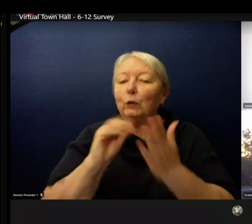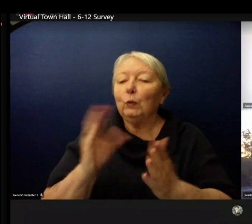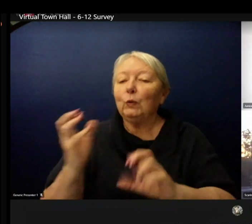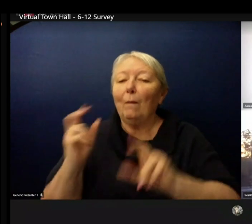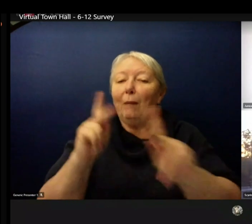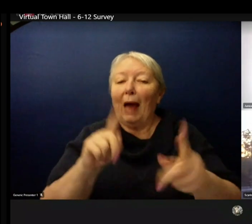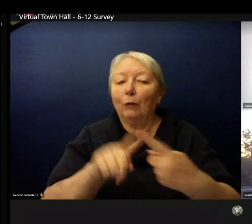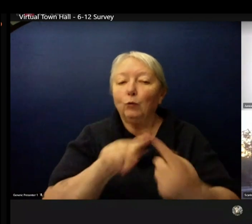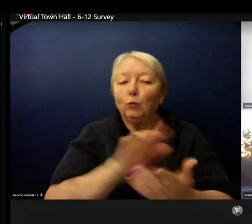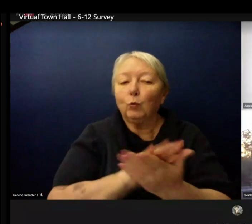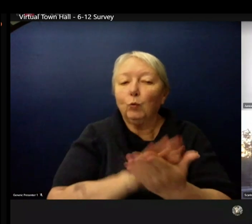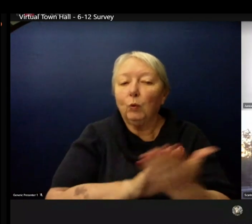Thanks.